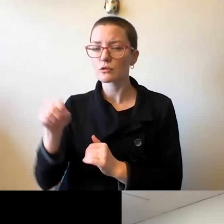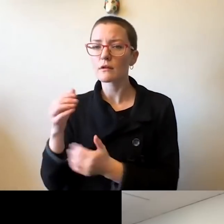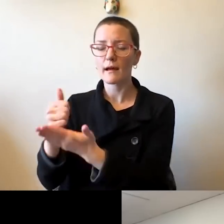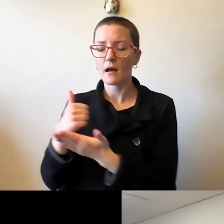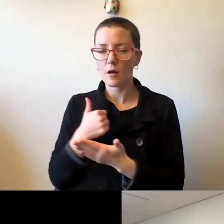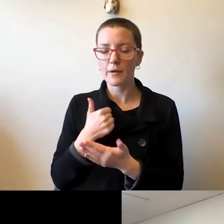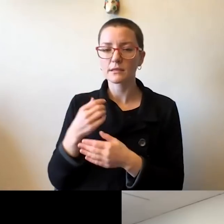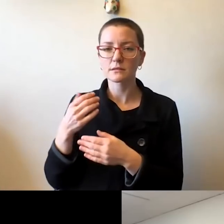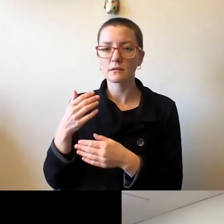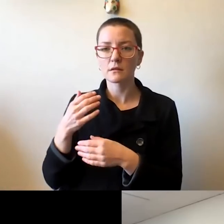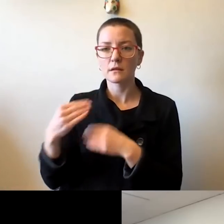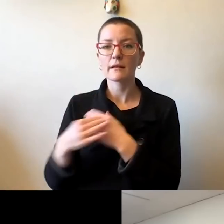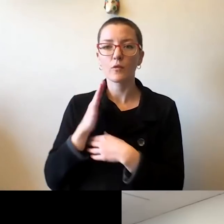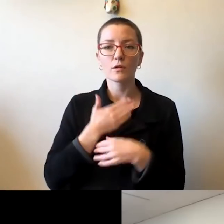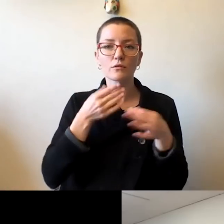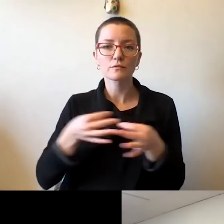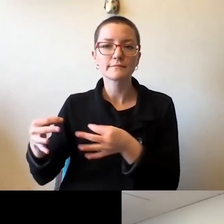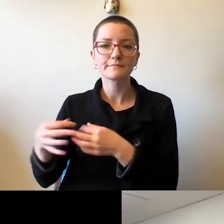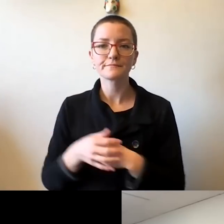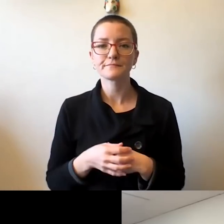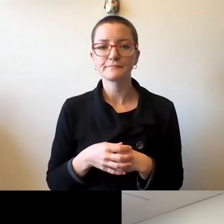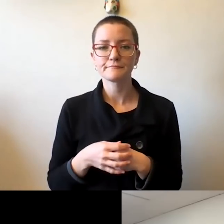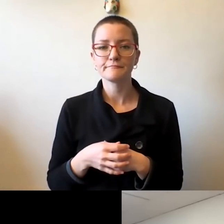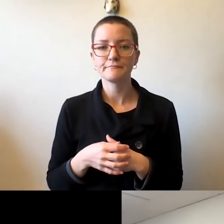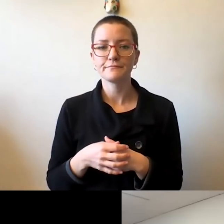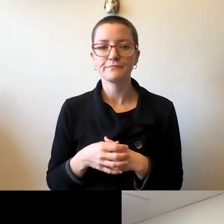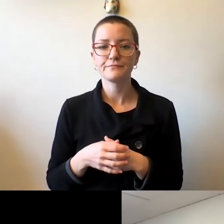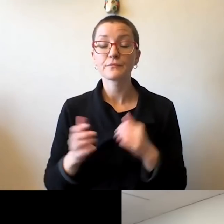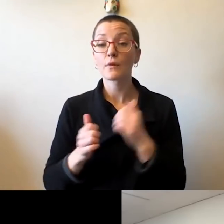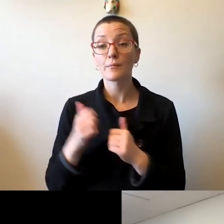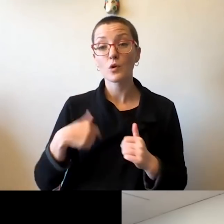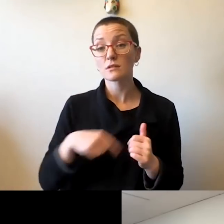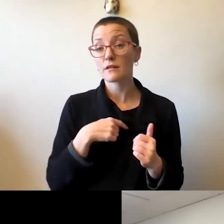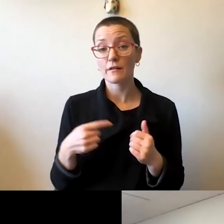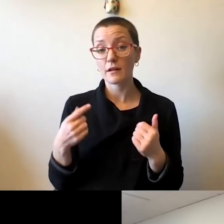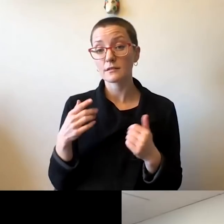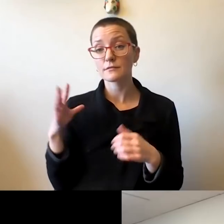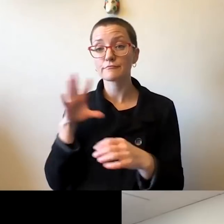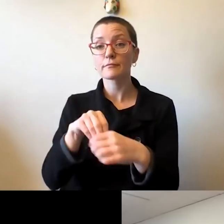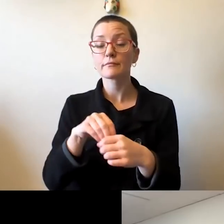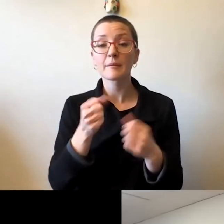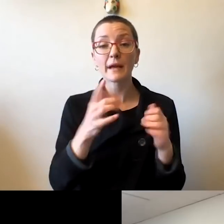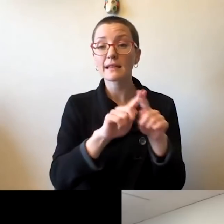in our decision making. And most of us are part of many different constituency groups.